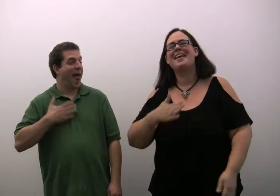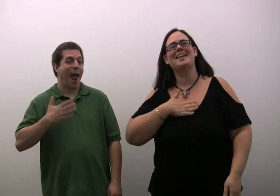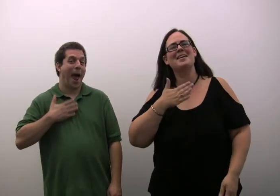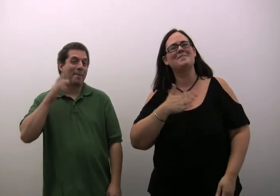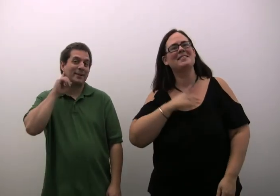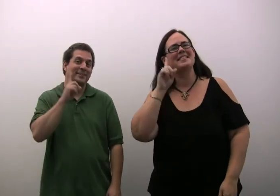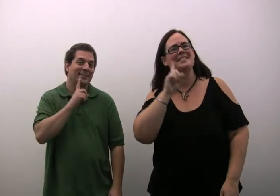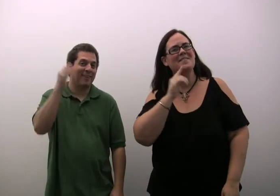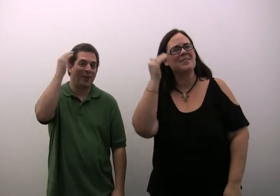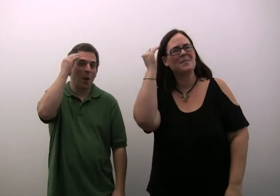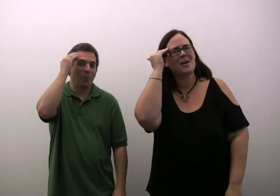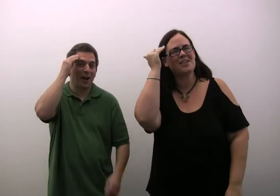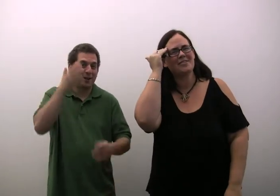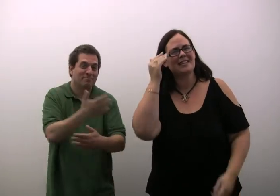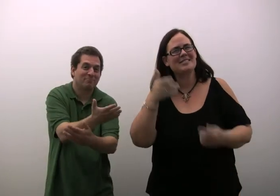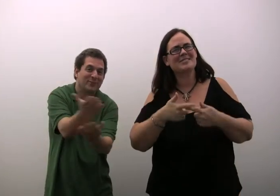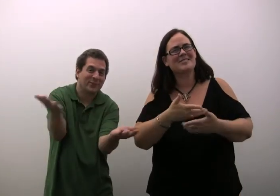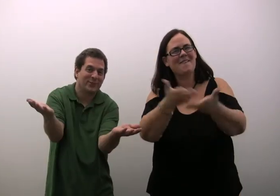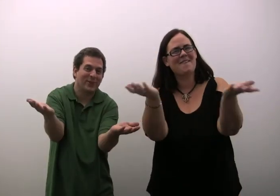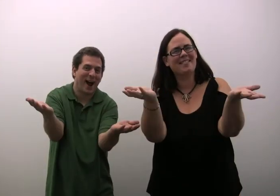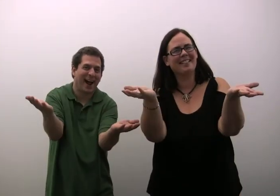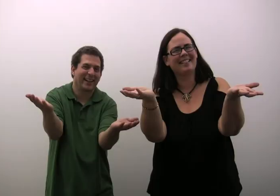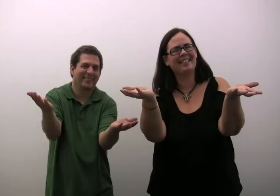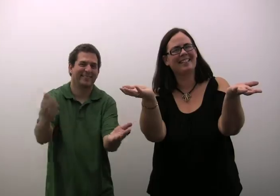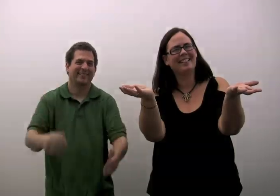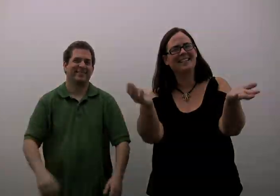Happy Deaf Awareness to you all!